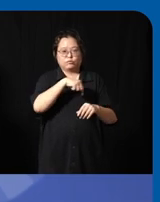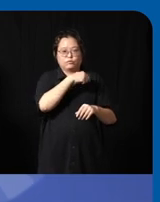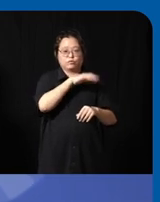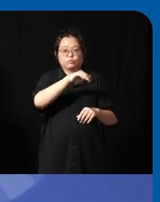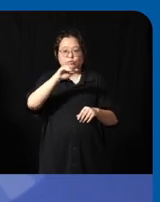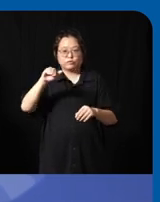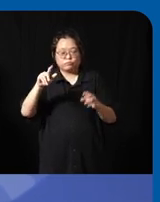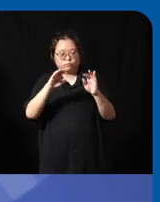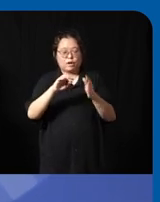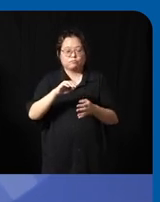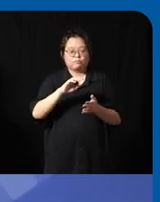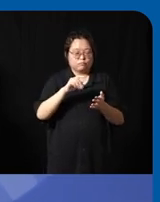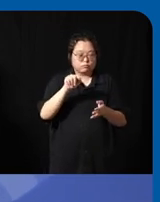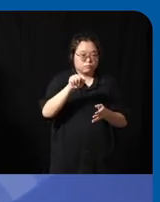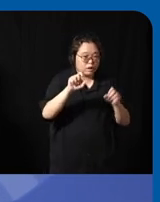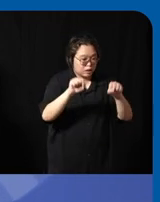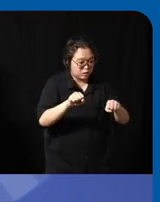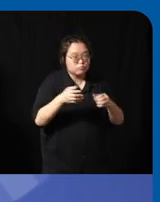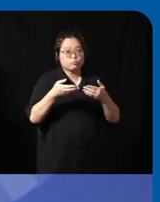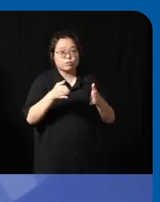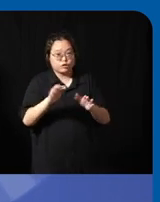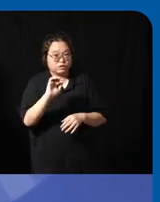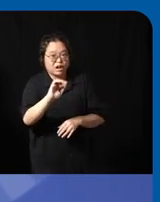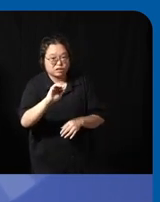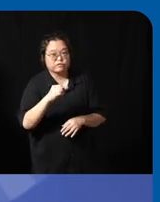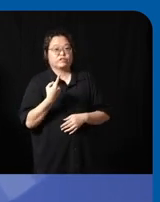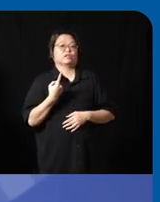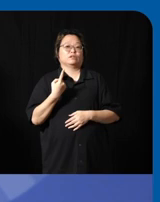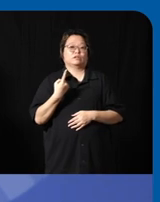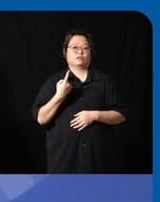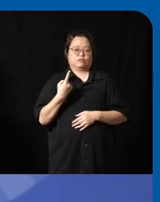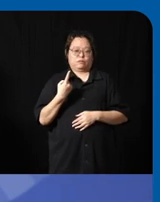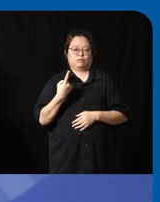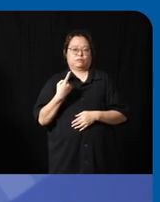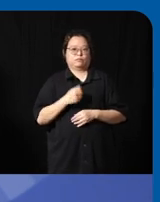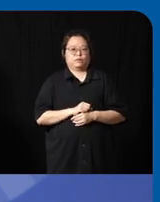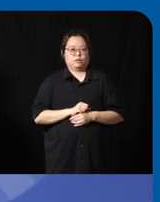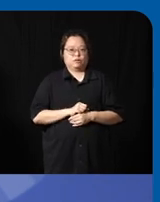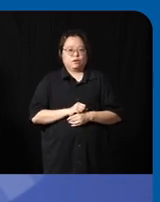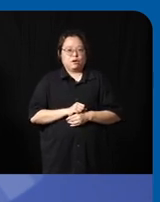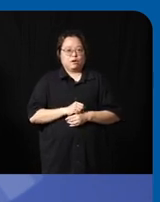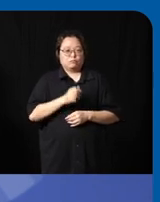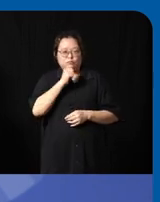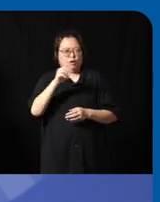part uh to all person with disability that we are collected so to be honest not all of them want to